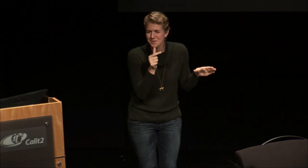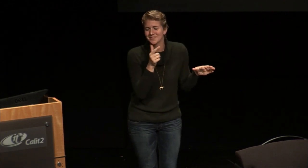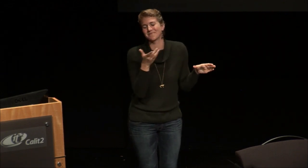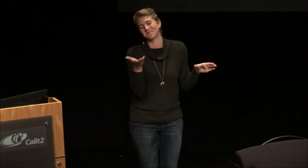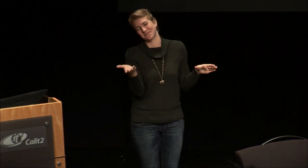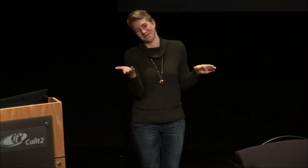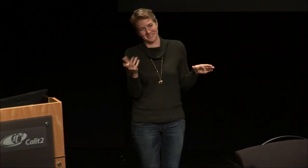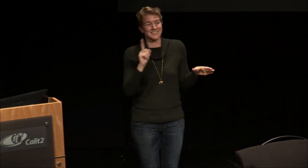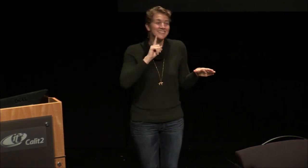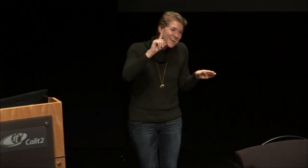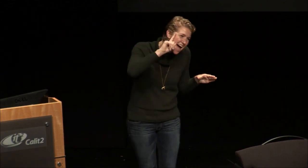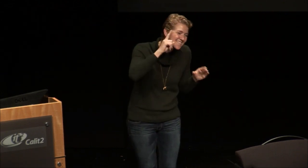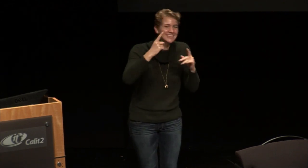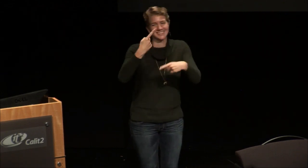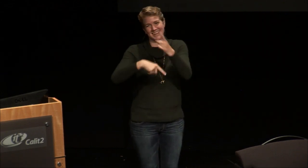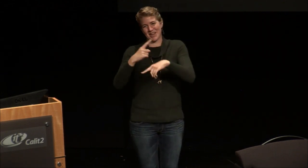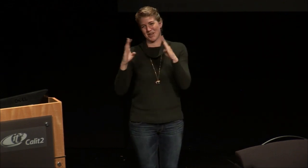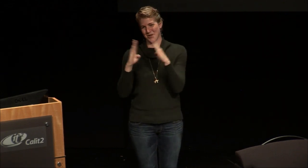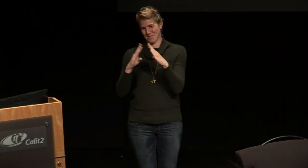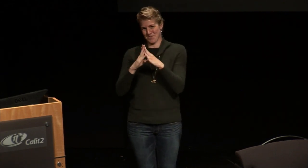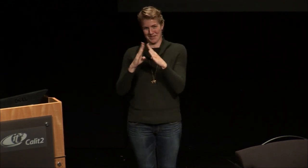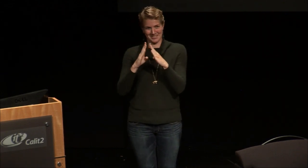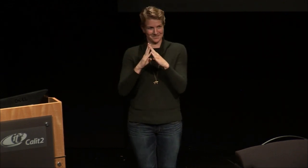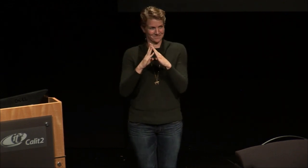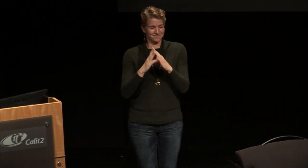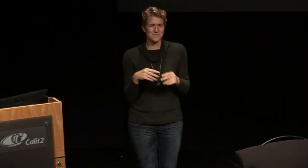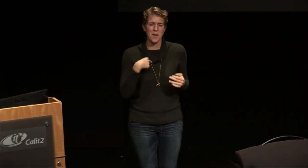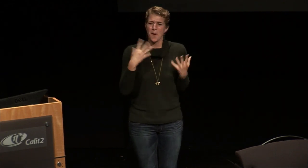be possible without them. And that would be of course be deaf people in the